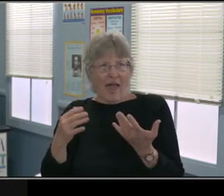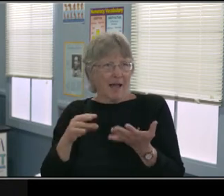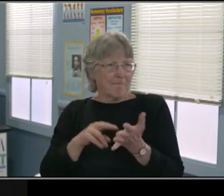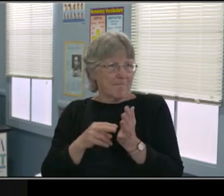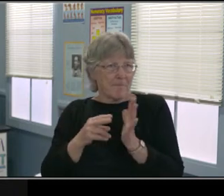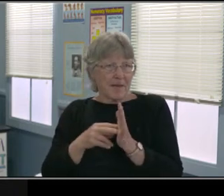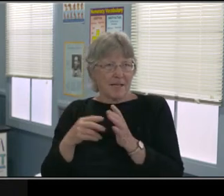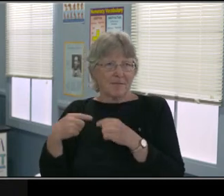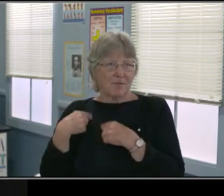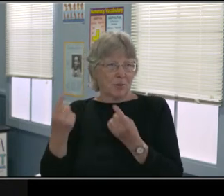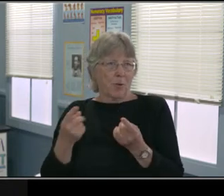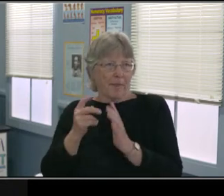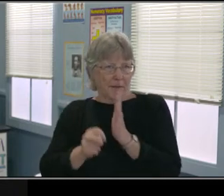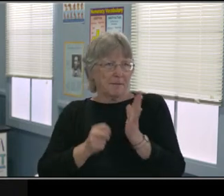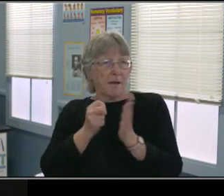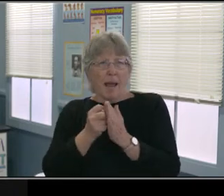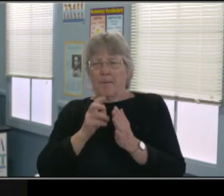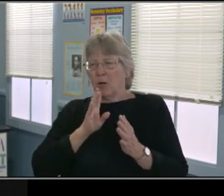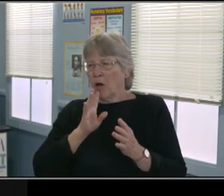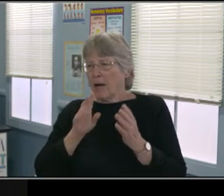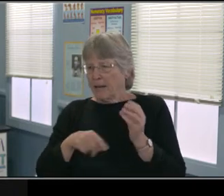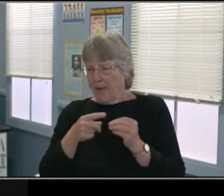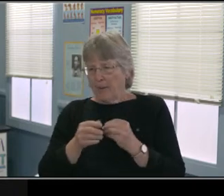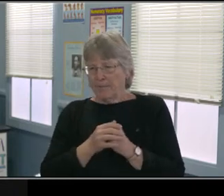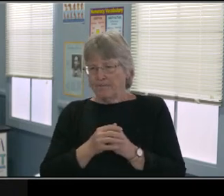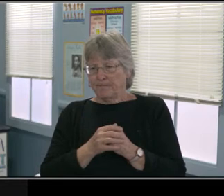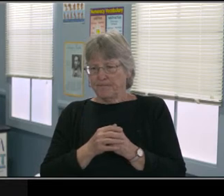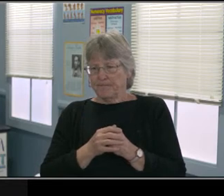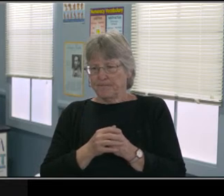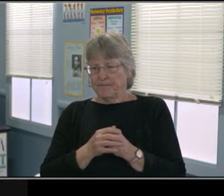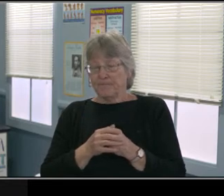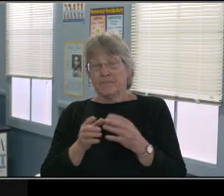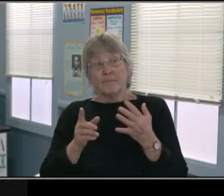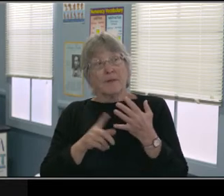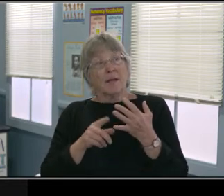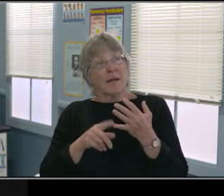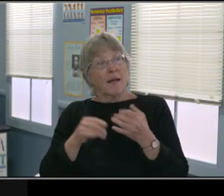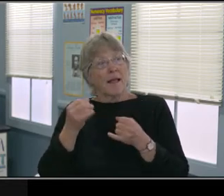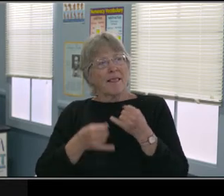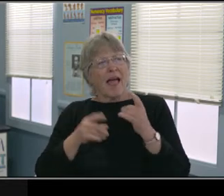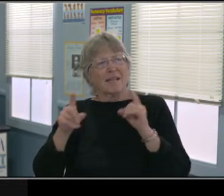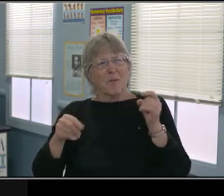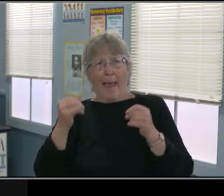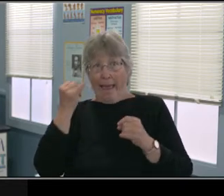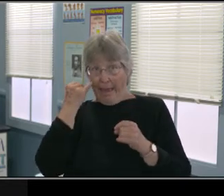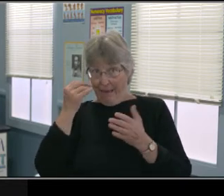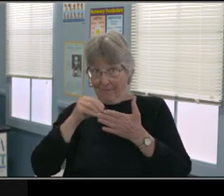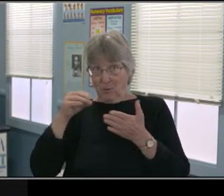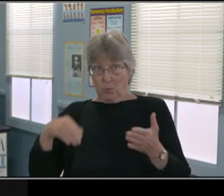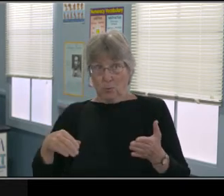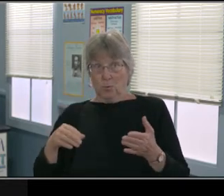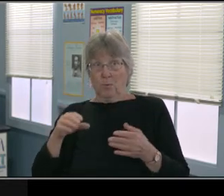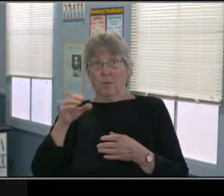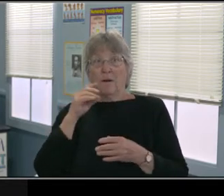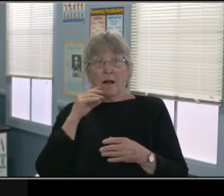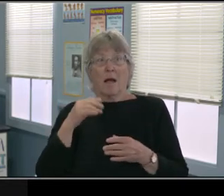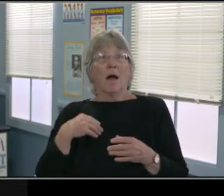Well, based on the distance learning plan may look a little different than, if we're online and the students in front of a computer